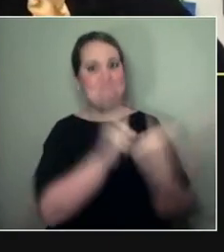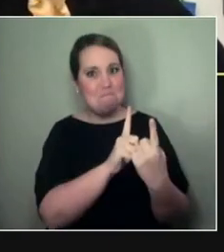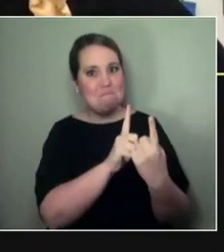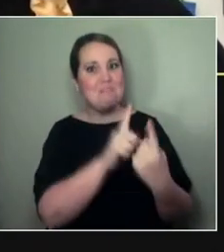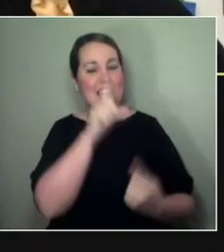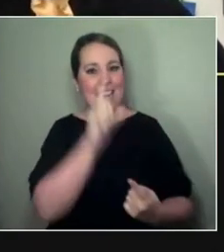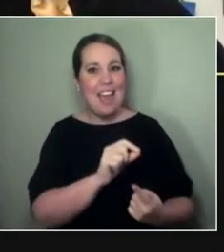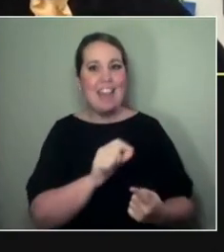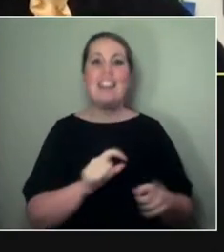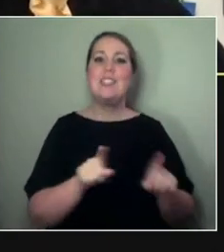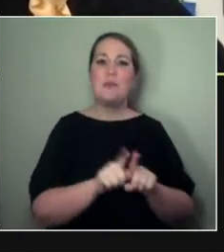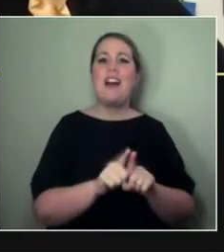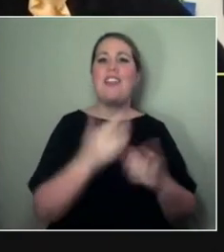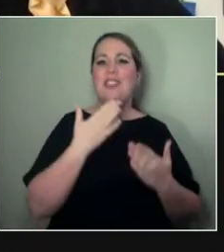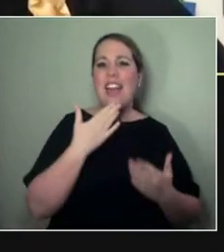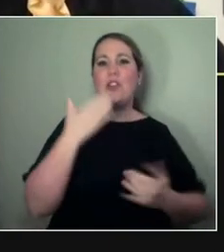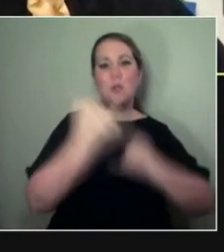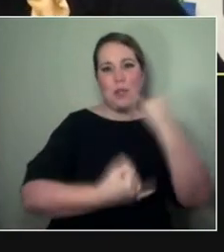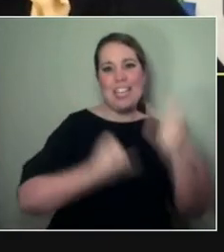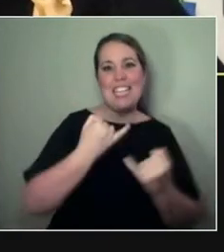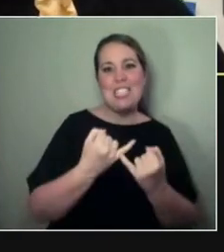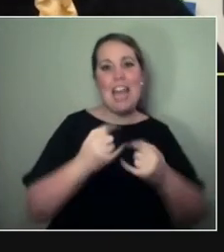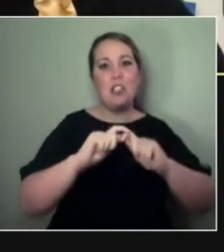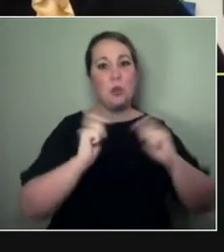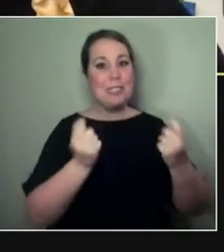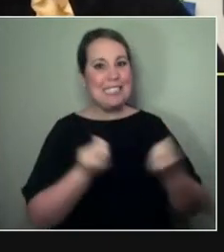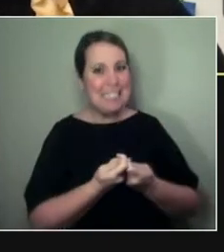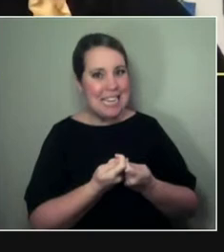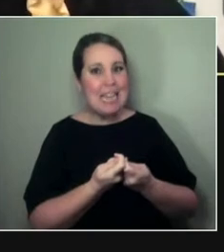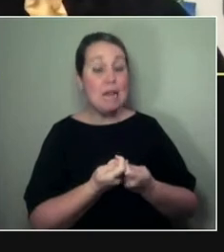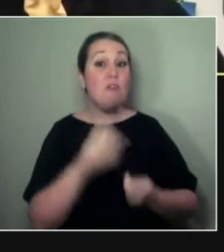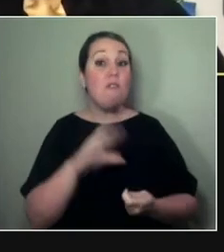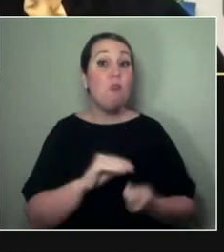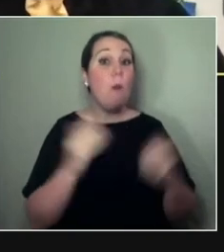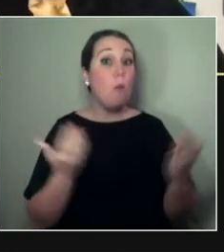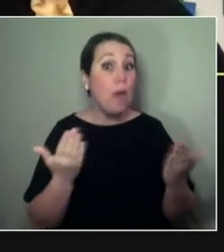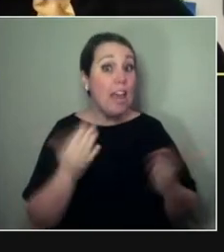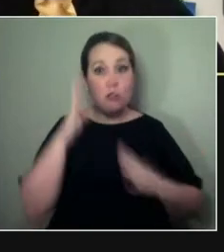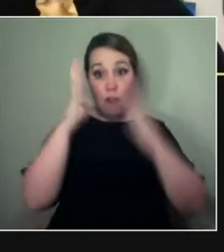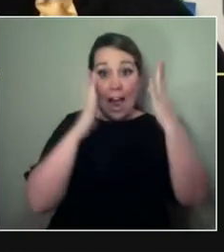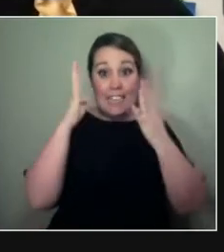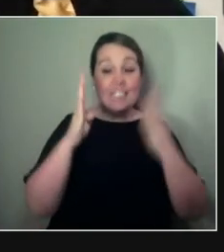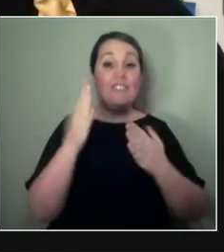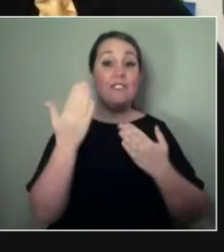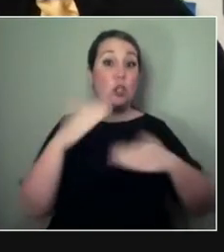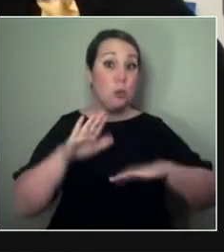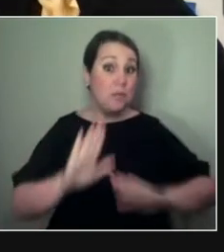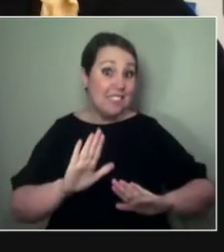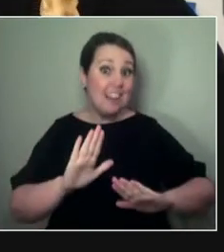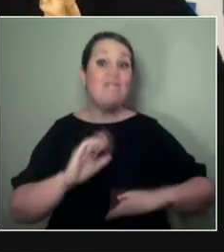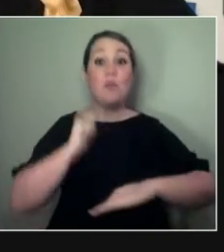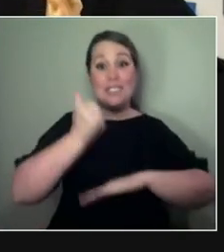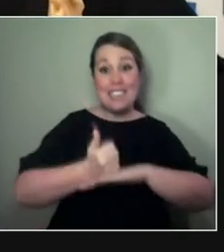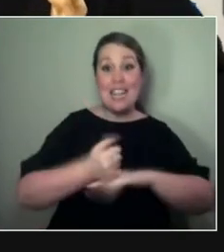And yeah. And thank you to the international team at Creative New Zealand for setting this conversation up,